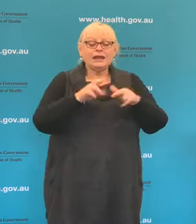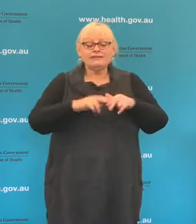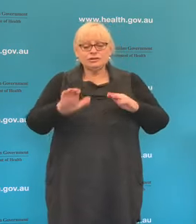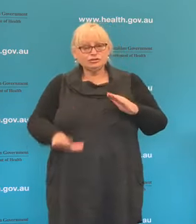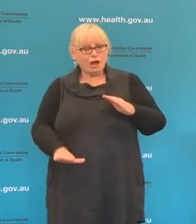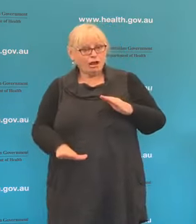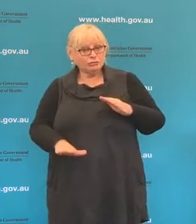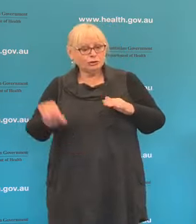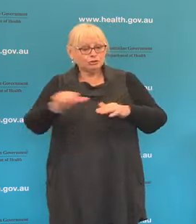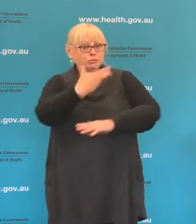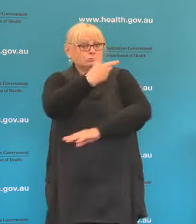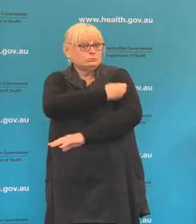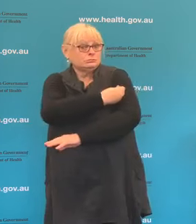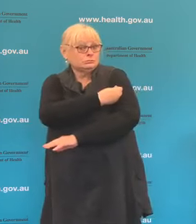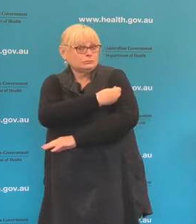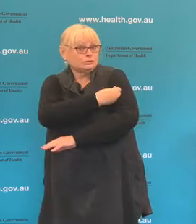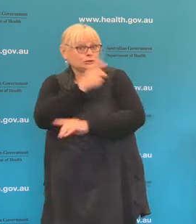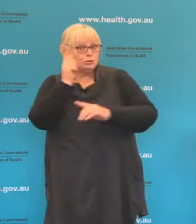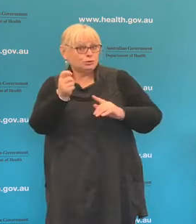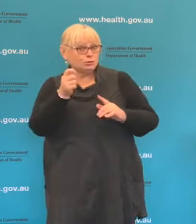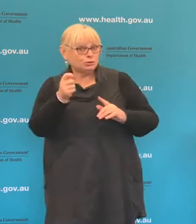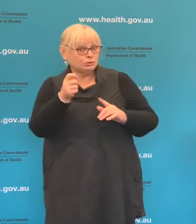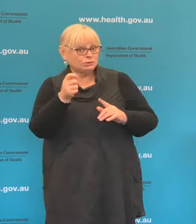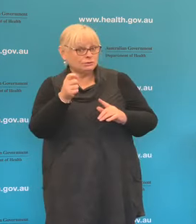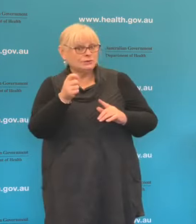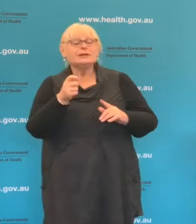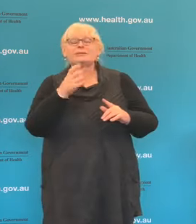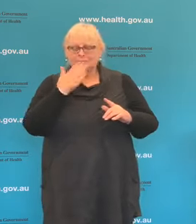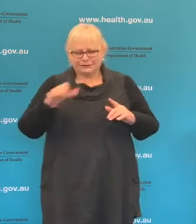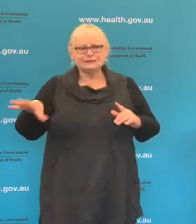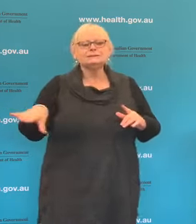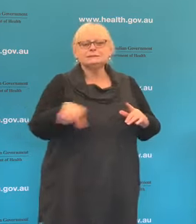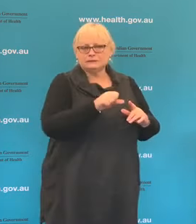due to have an immunisation, please take your child to get their regular